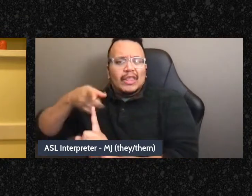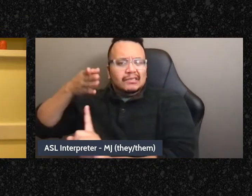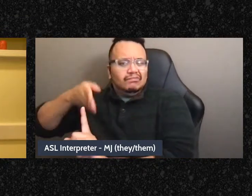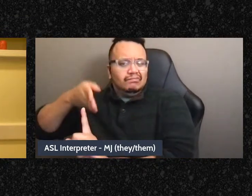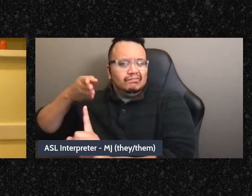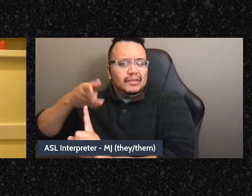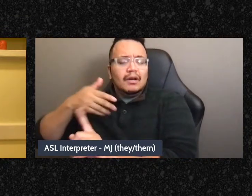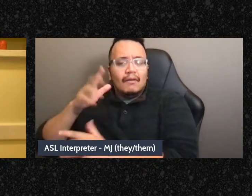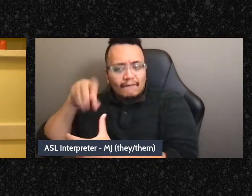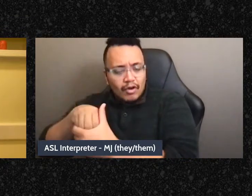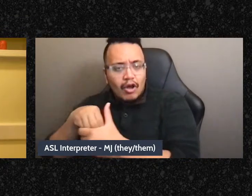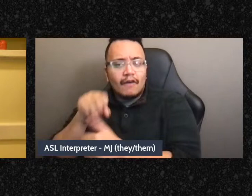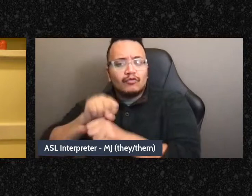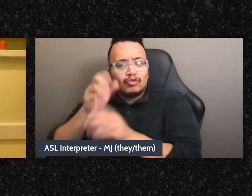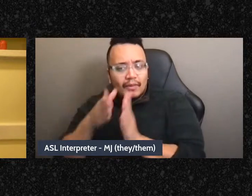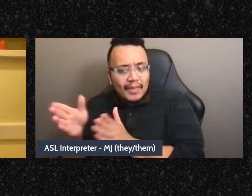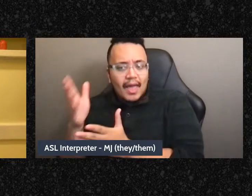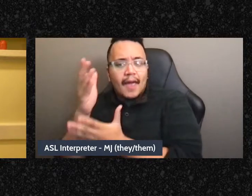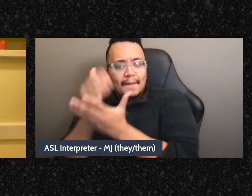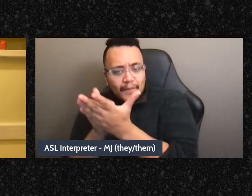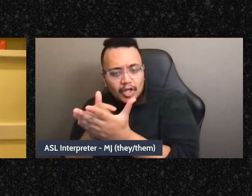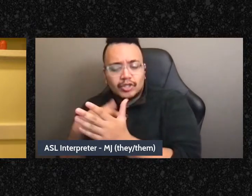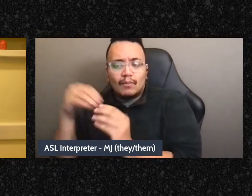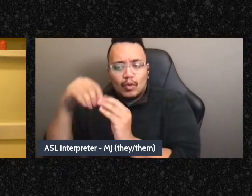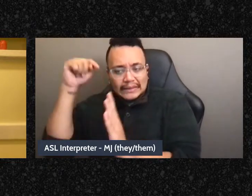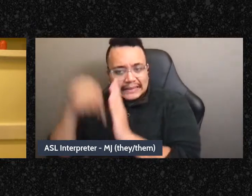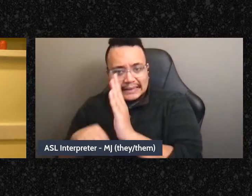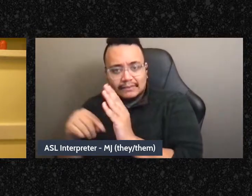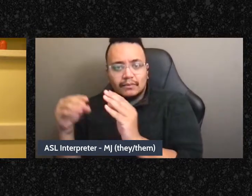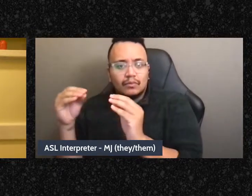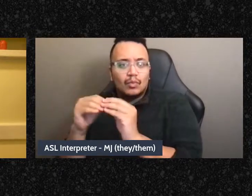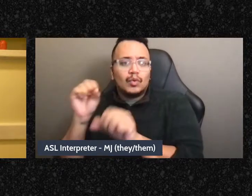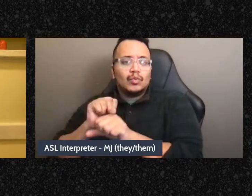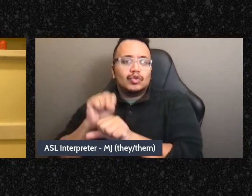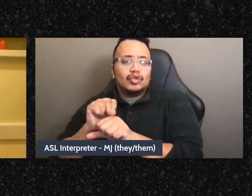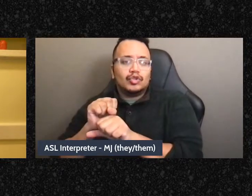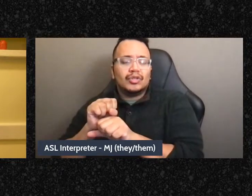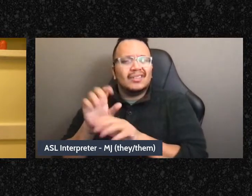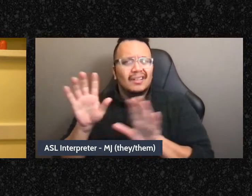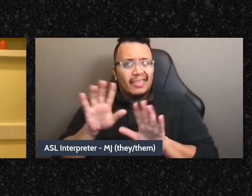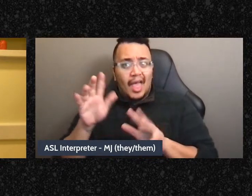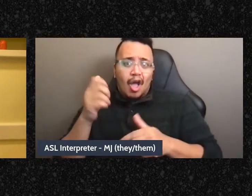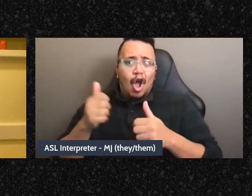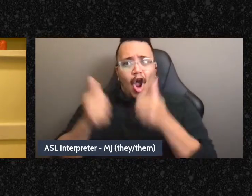and budgets, and deed planning. Like that to me isn't the hierarchy, it's just the reality that